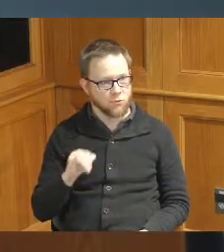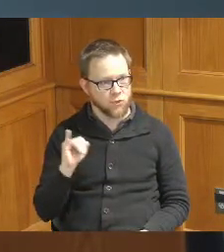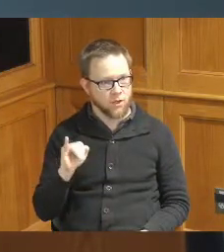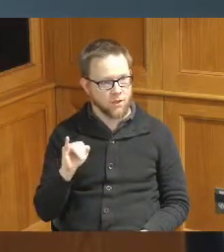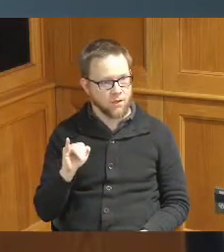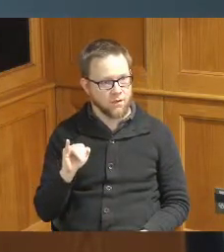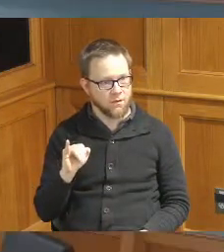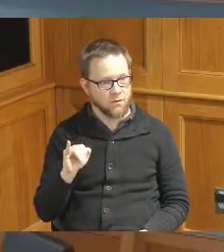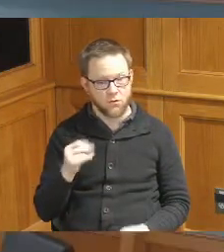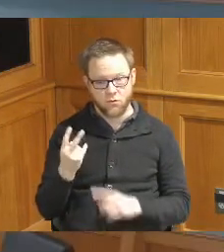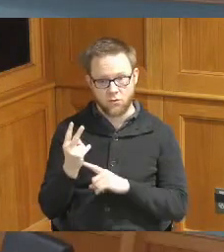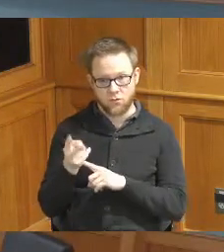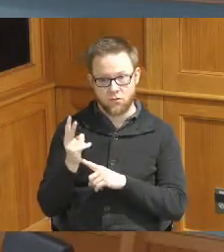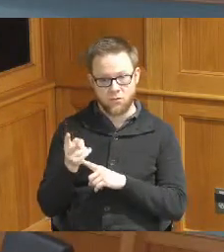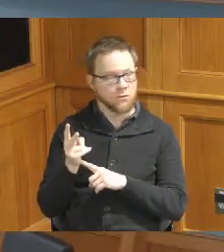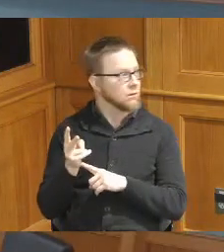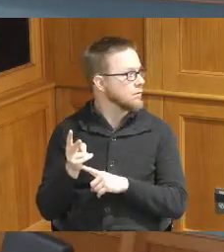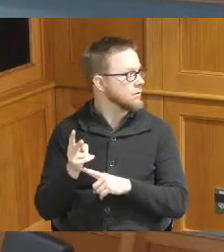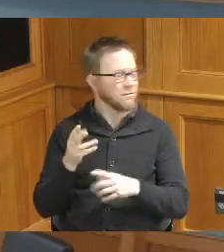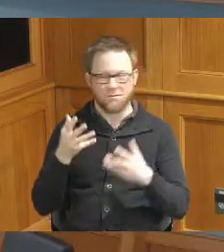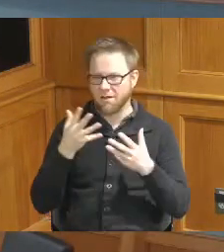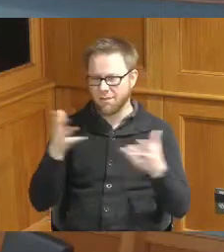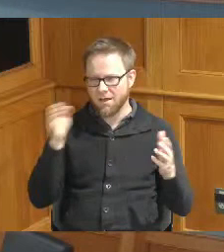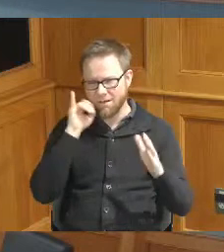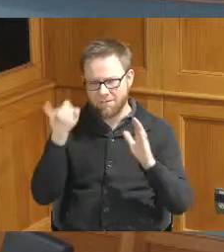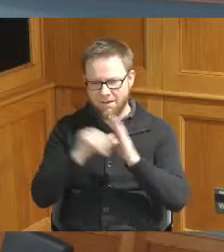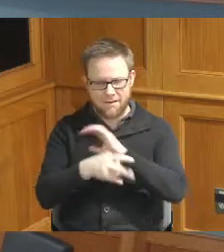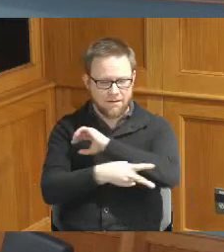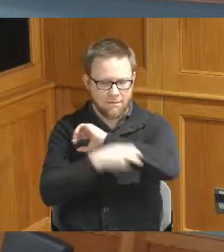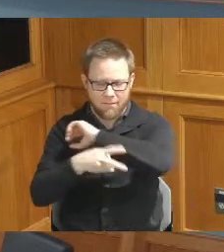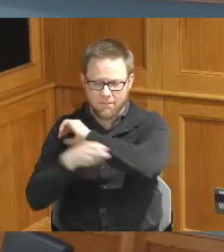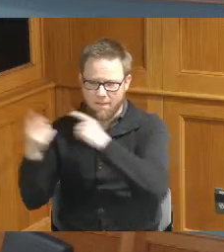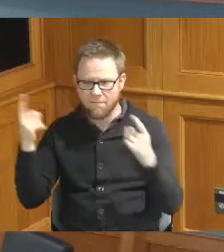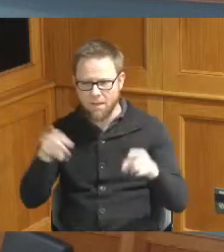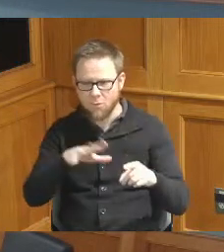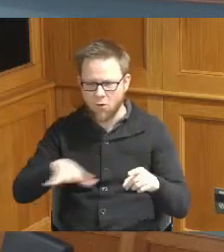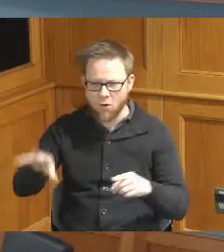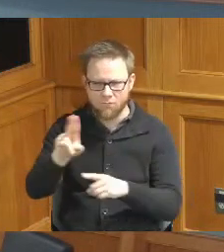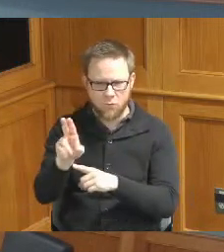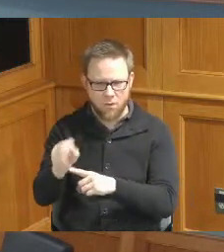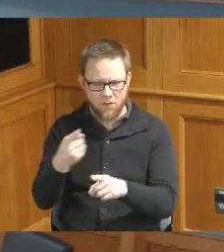I thought of identity theft going on in this whole country in a worldwide right now people saying